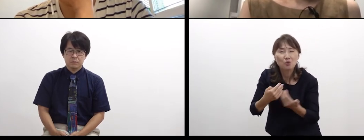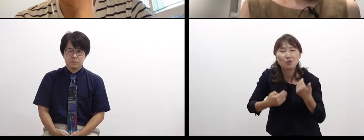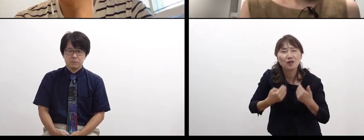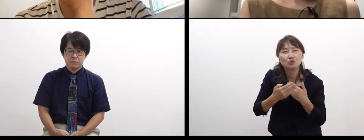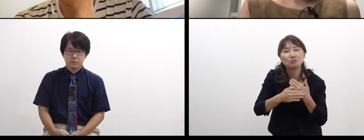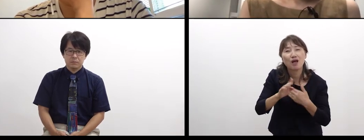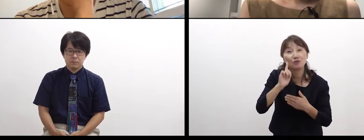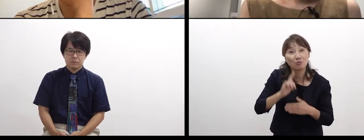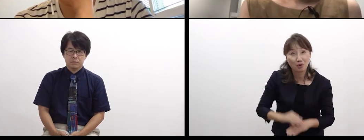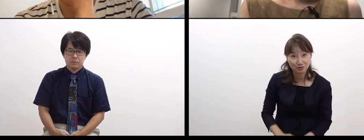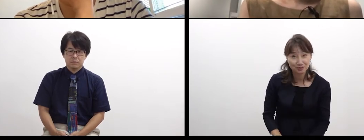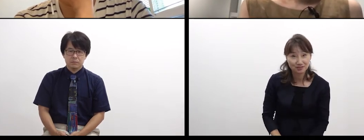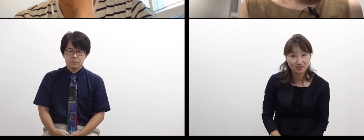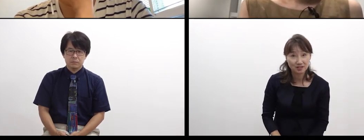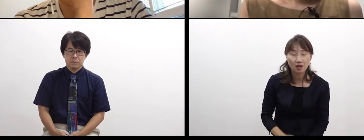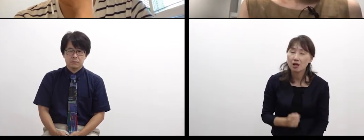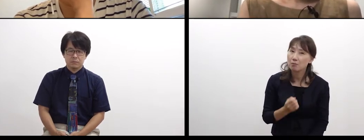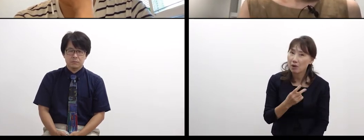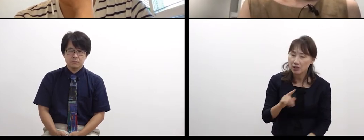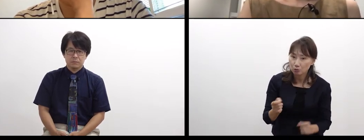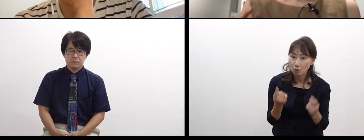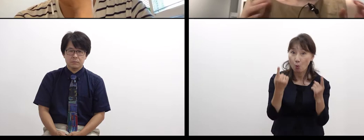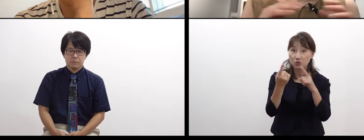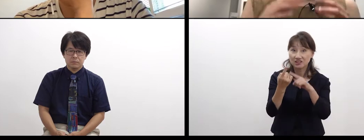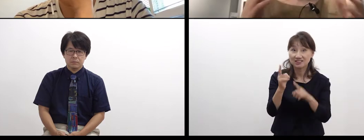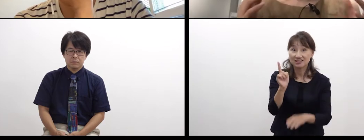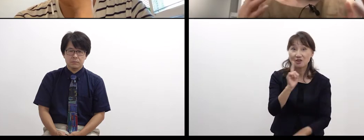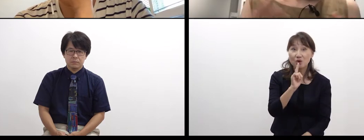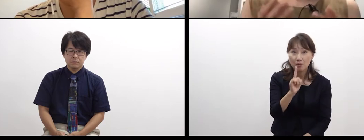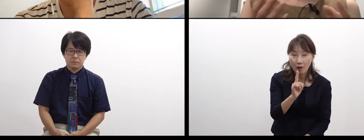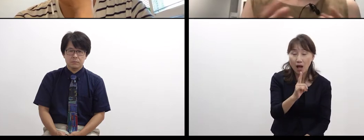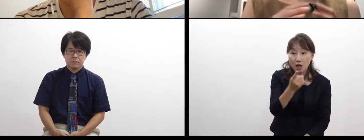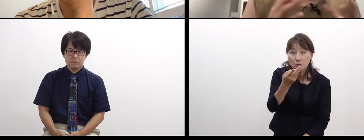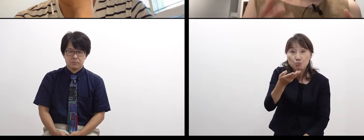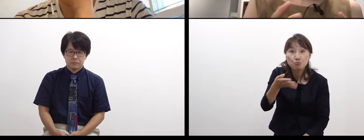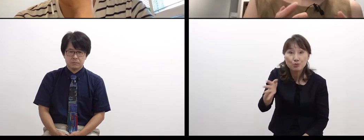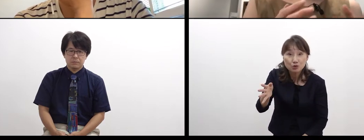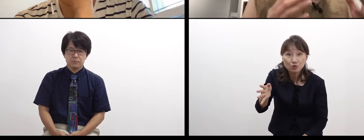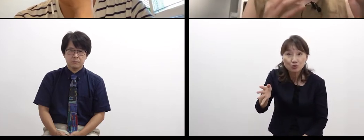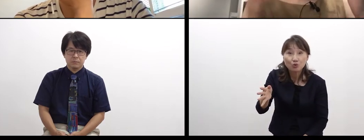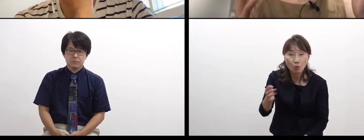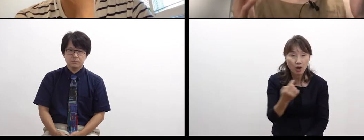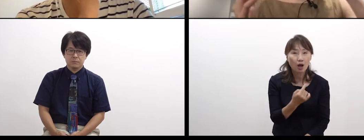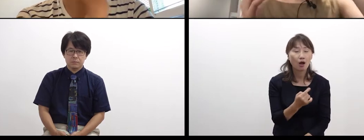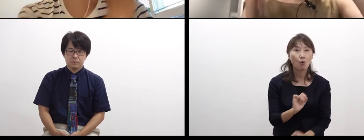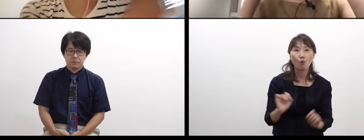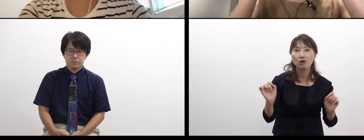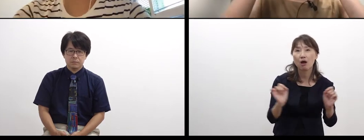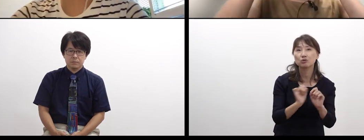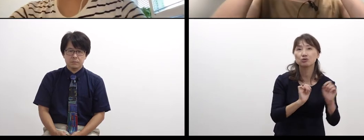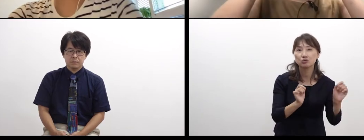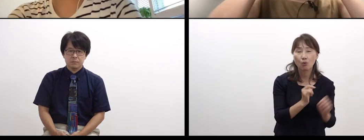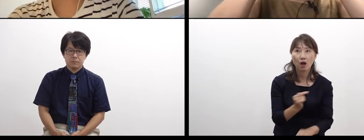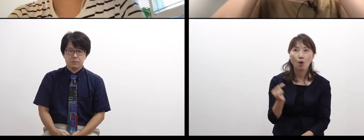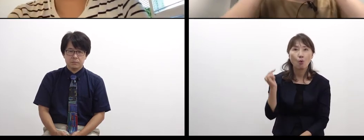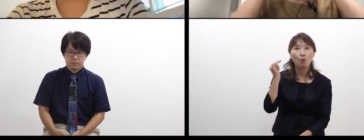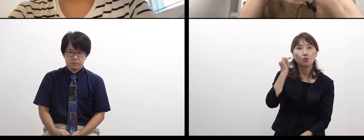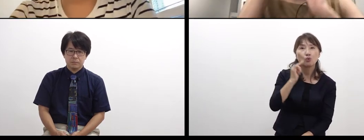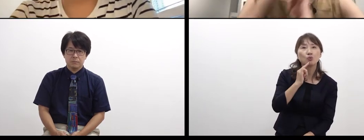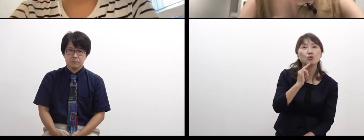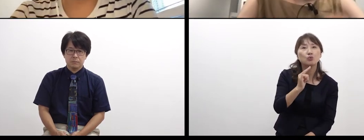Regarding water or music,